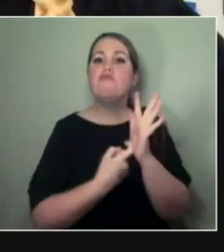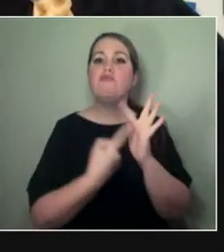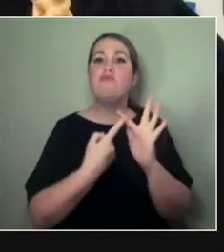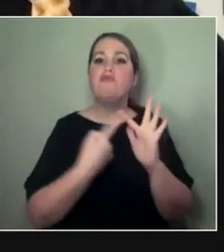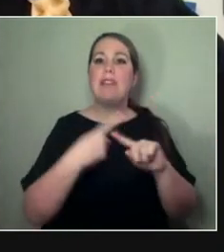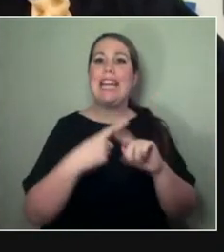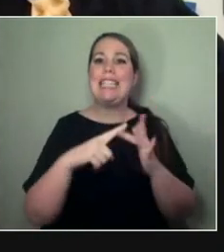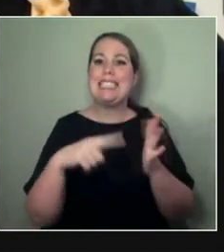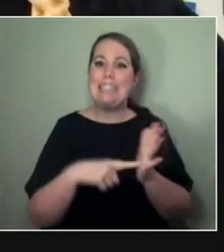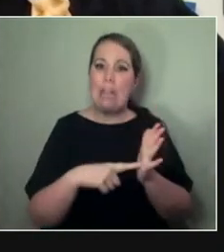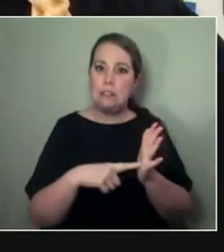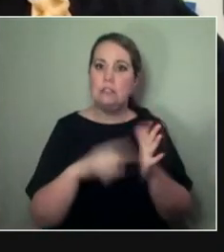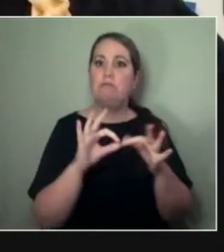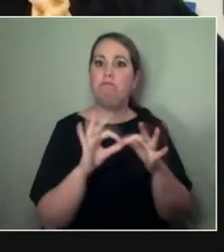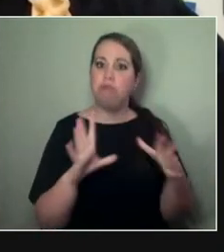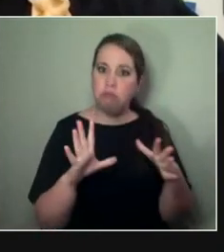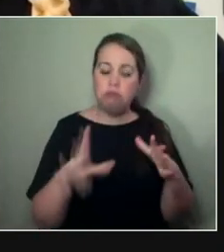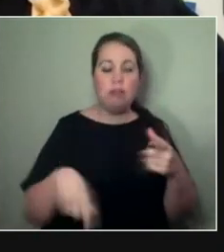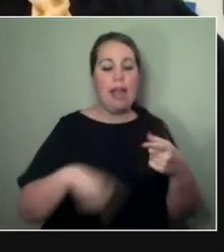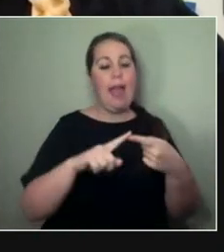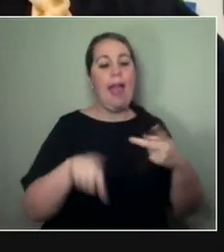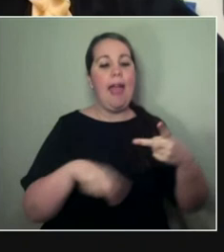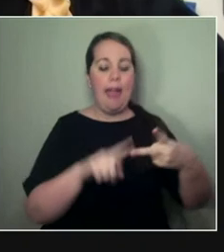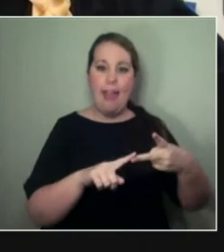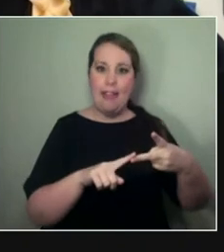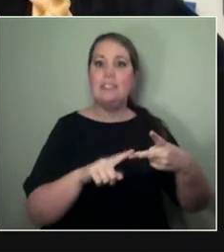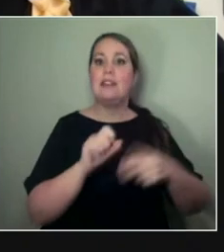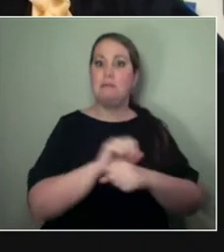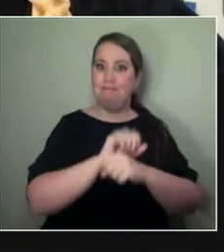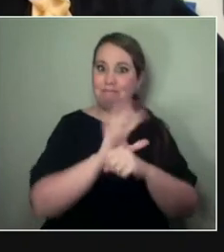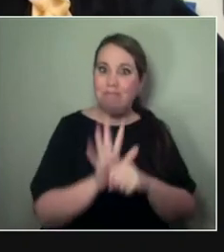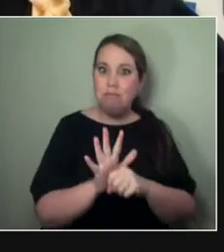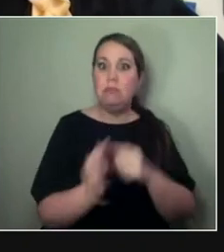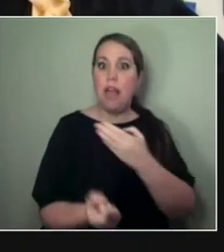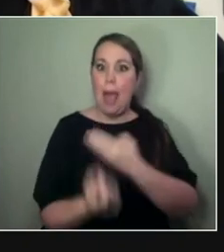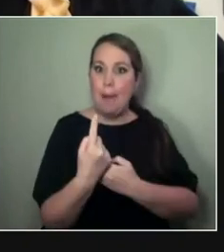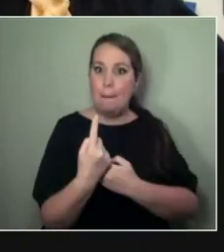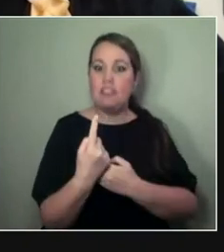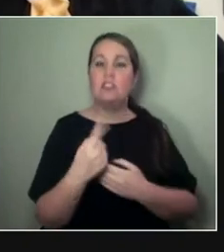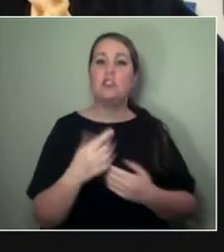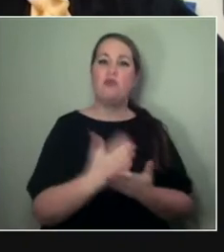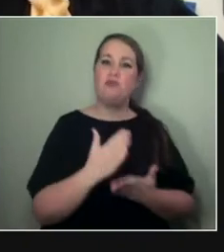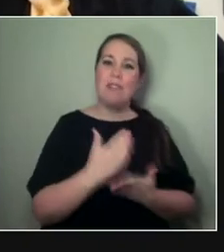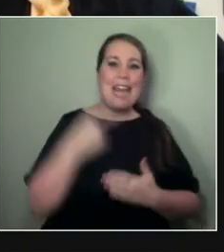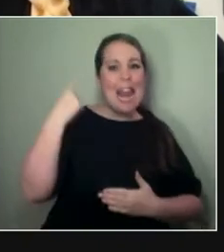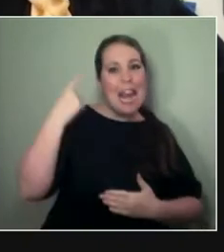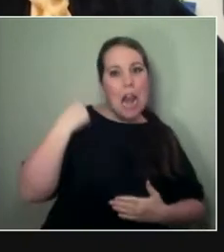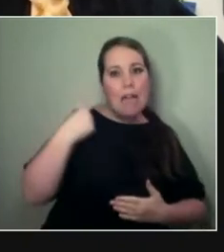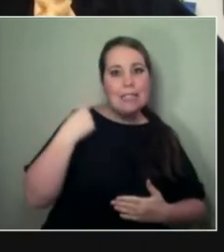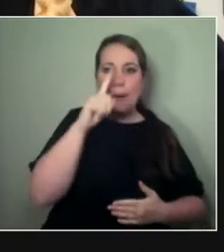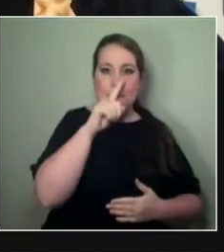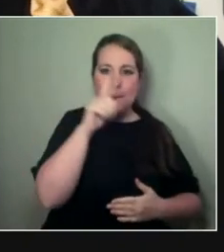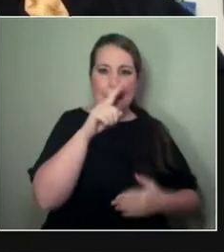and at a time when Londoners are really focussed on the local, and everywhere in and around the world has been really